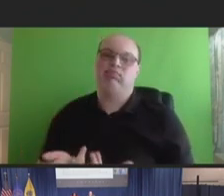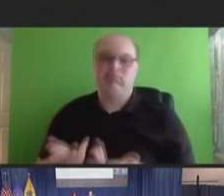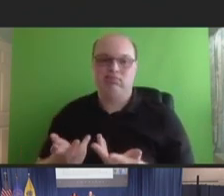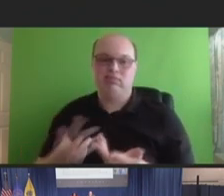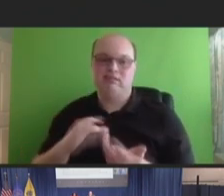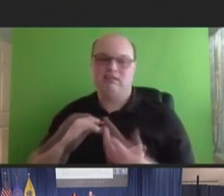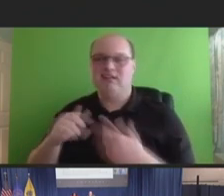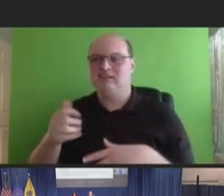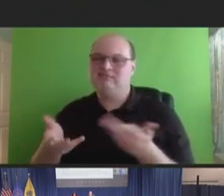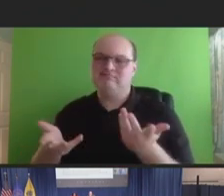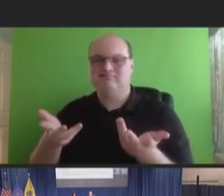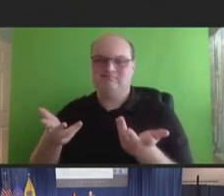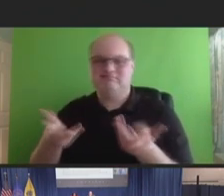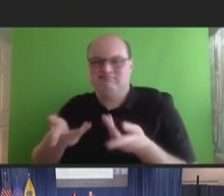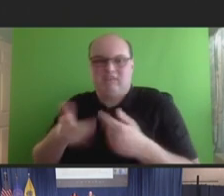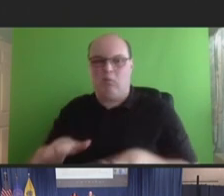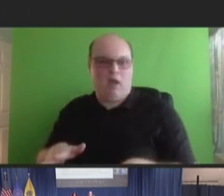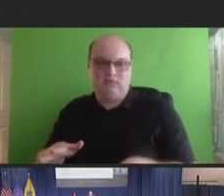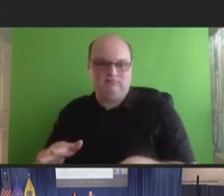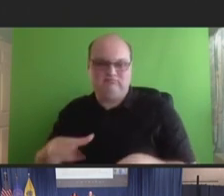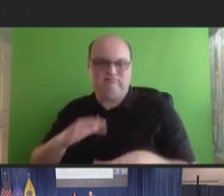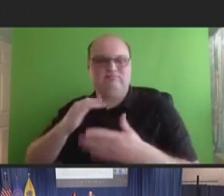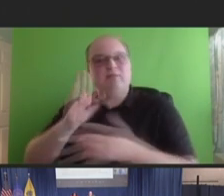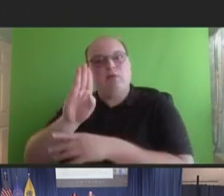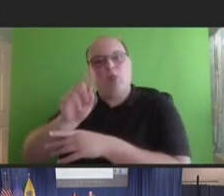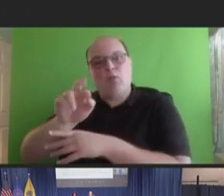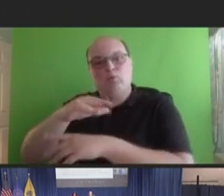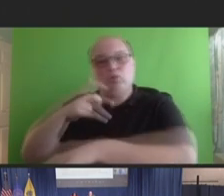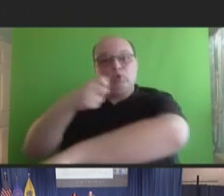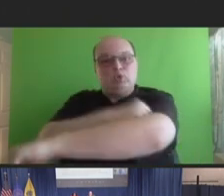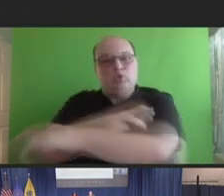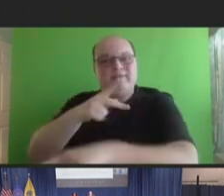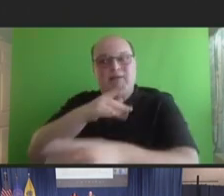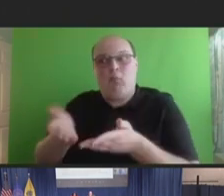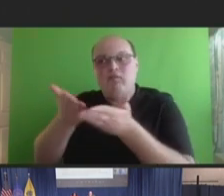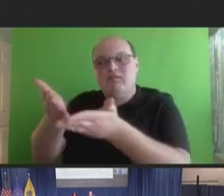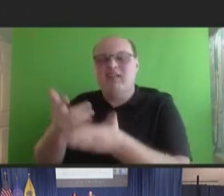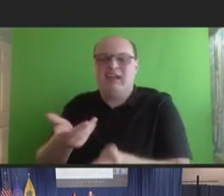boosters that may be recommended. And, you know, I think you see here also in